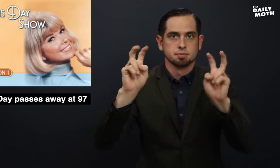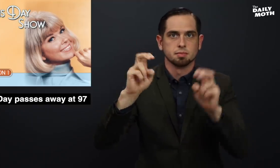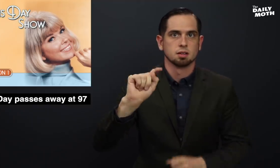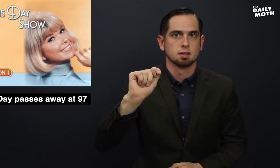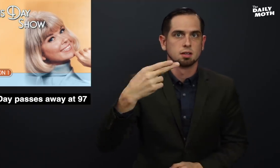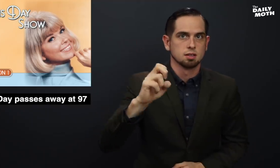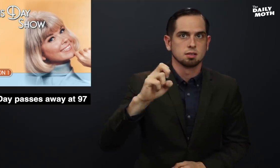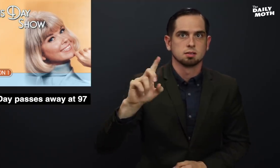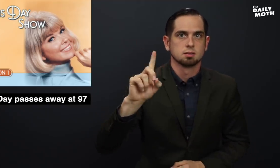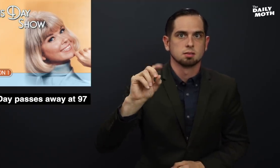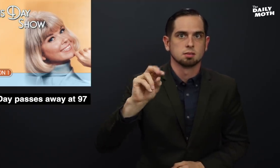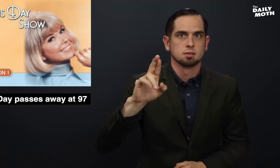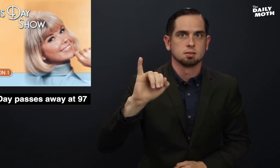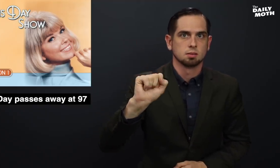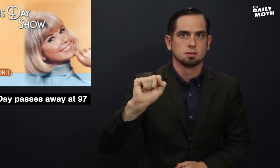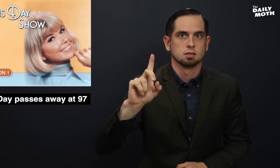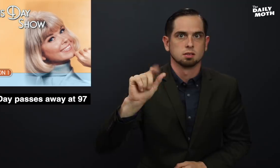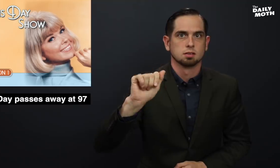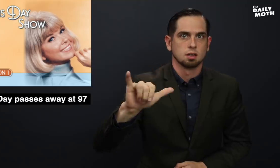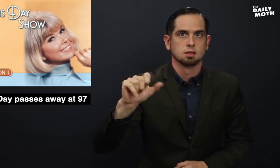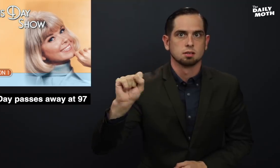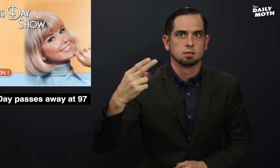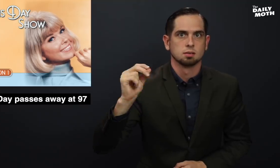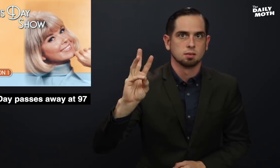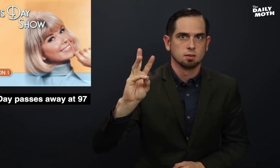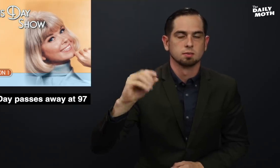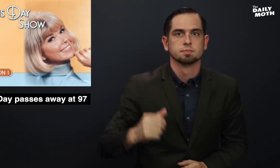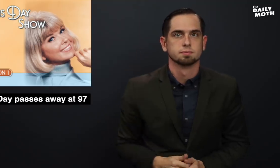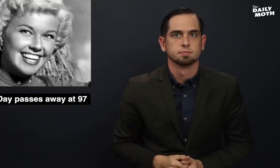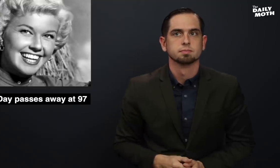"The Doris Day Show."